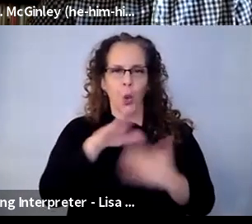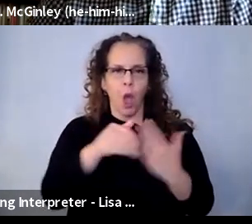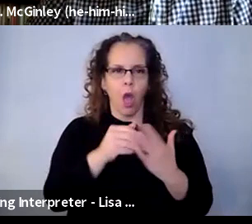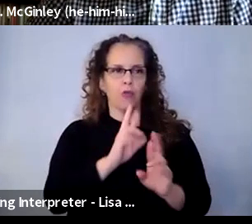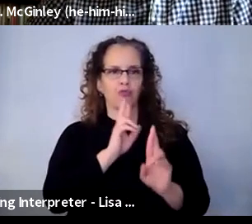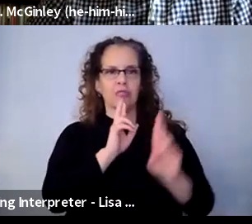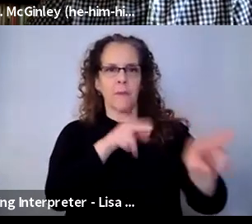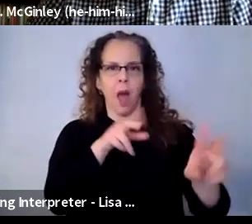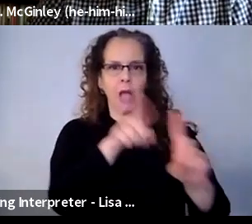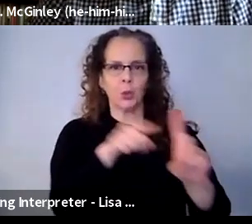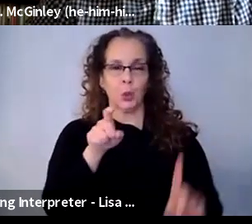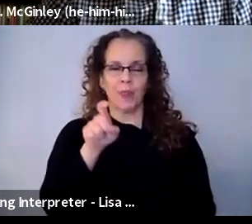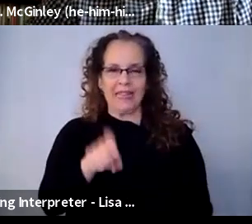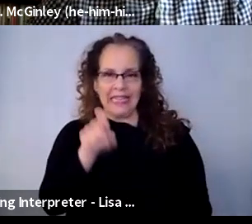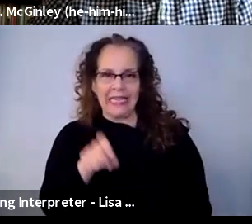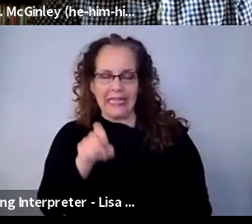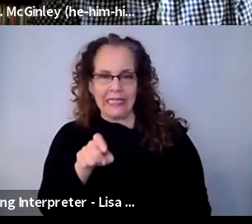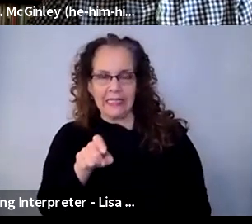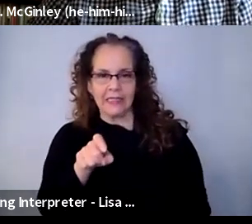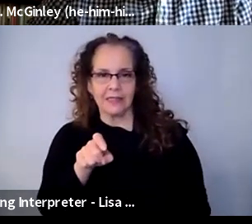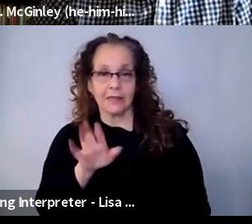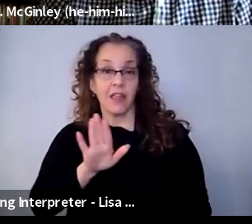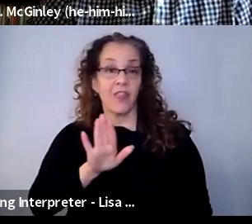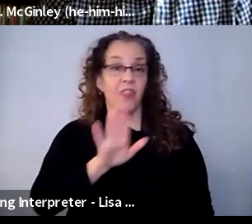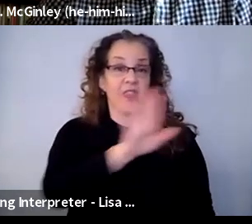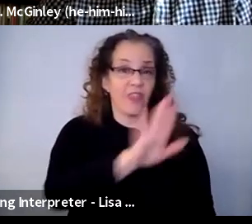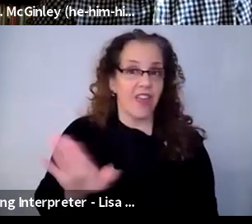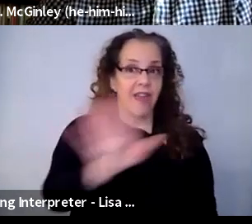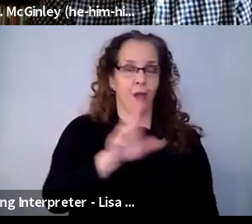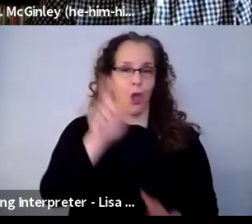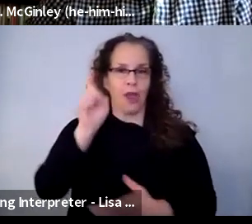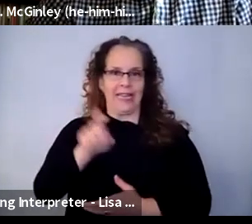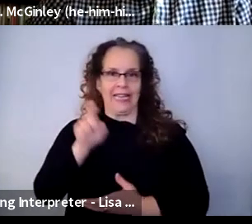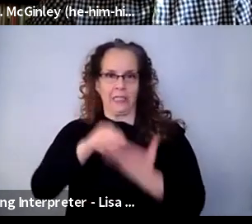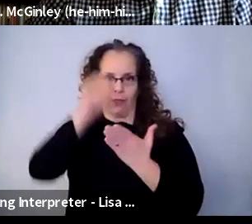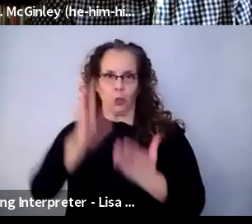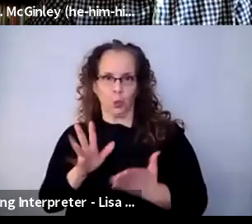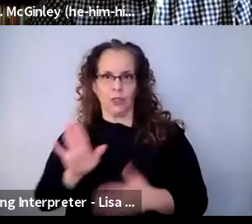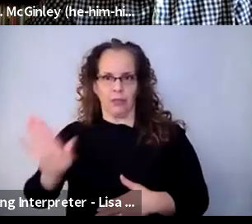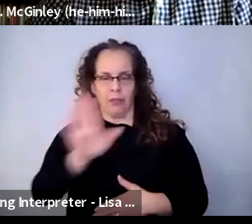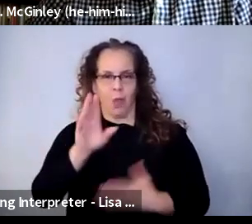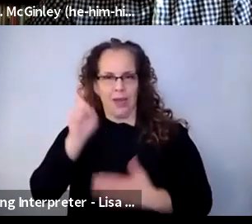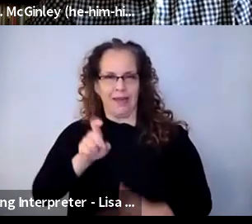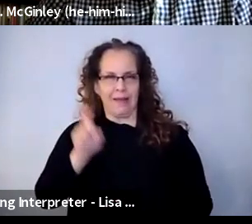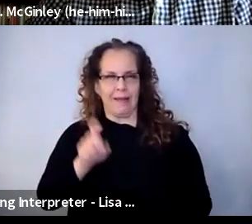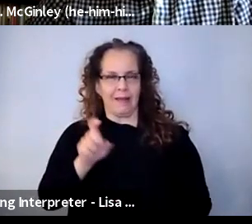needs of the students, and really seeking to serve them where they are, and respecting what they bring to the table as